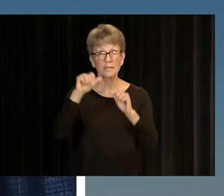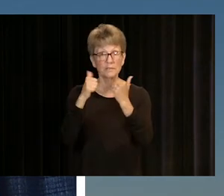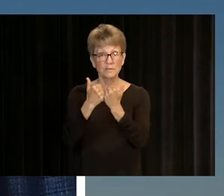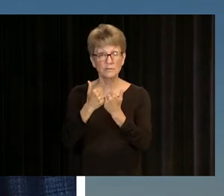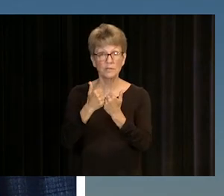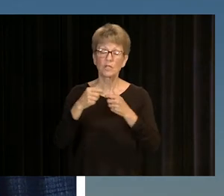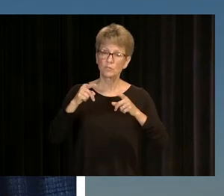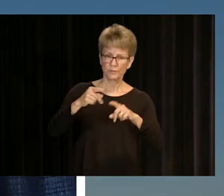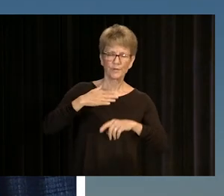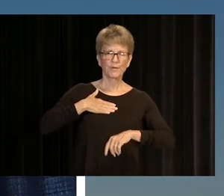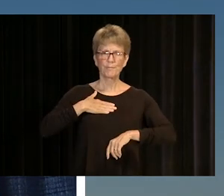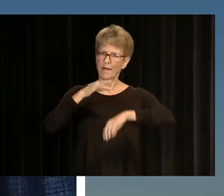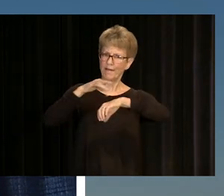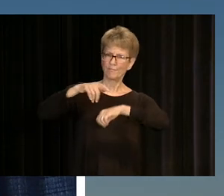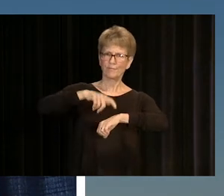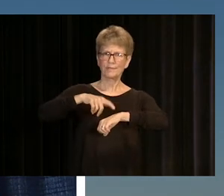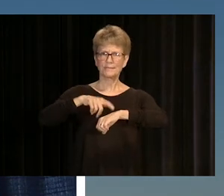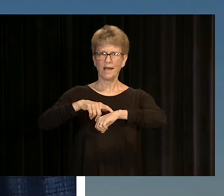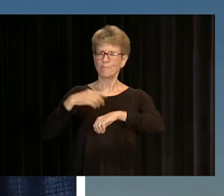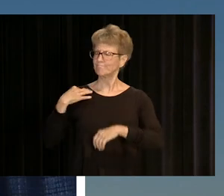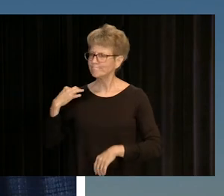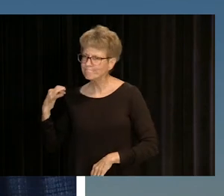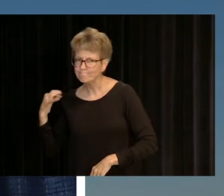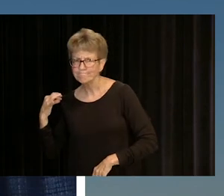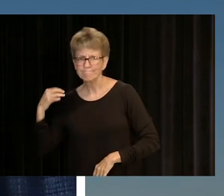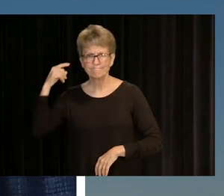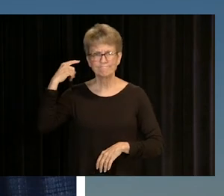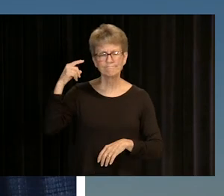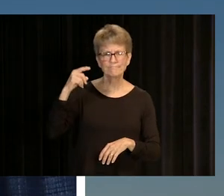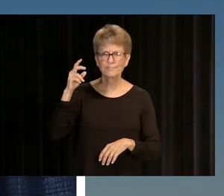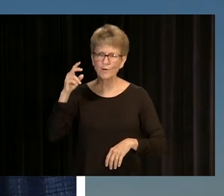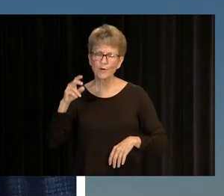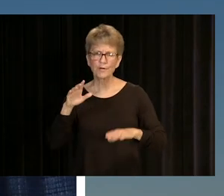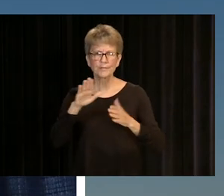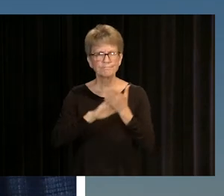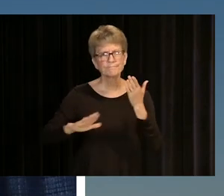AND IN MY FREE TIME I GAVE TOURS OF CAMPUS AS A VOLUNTEER PEER LEADER.